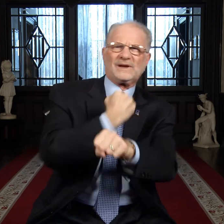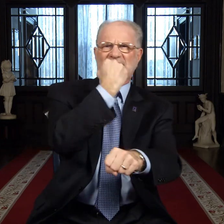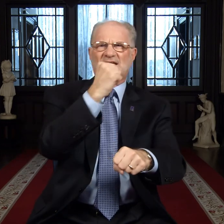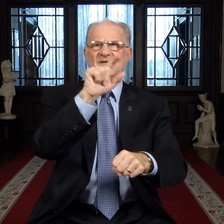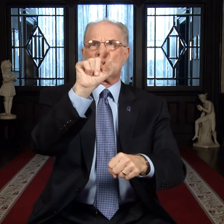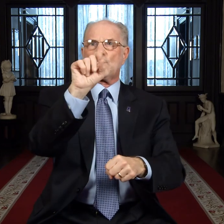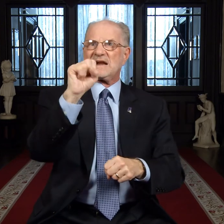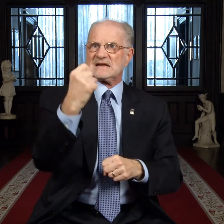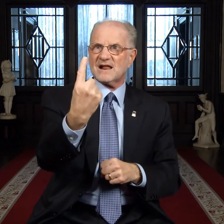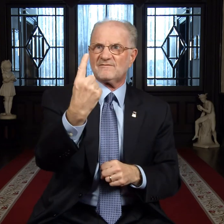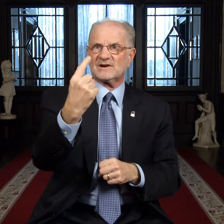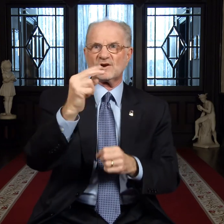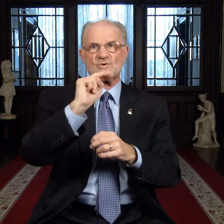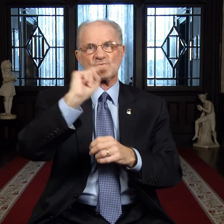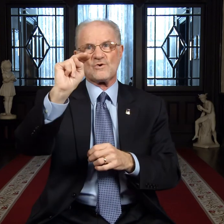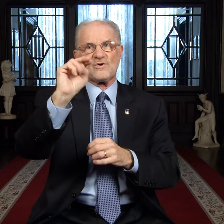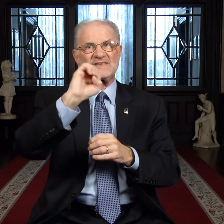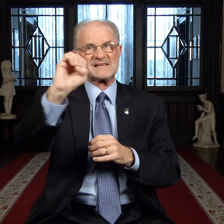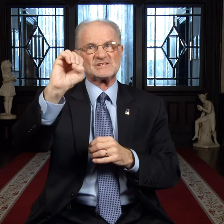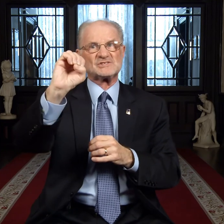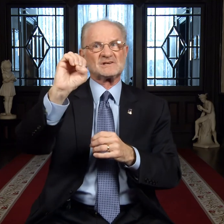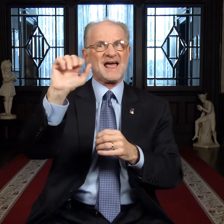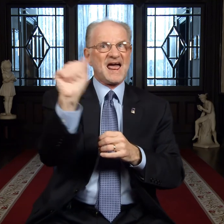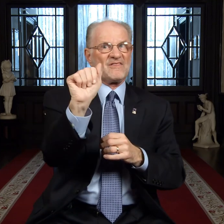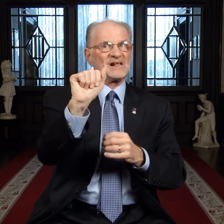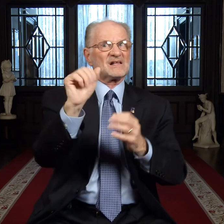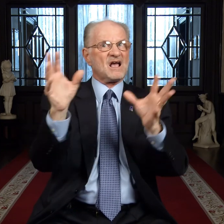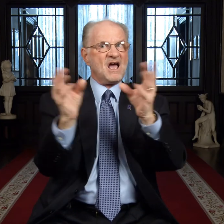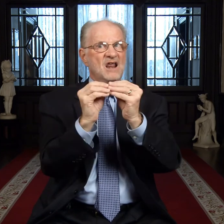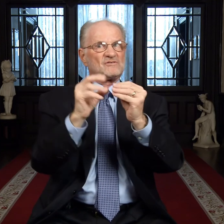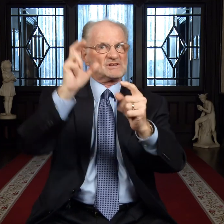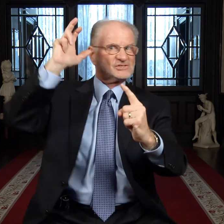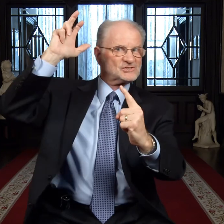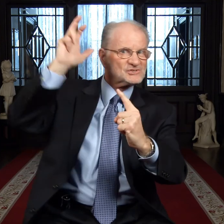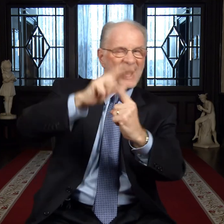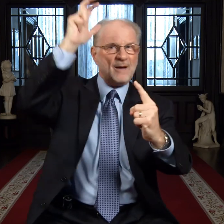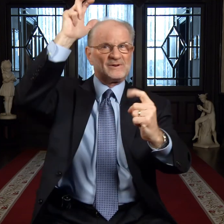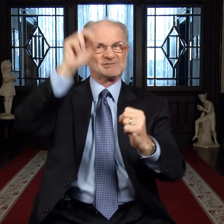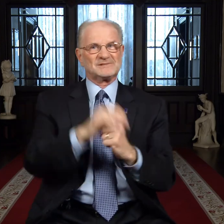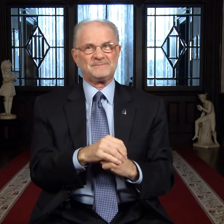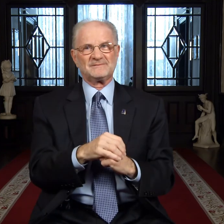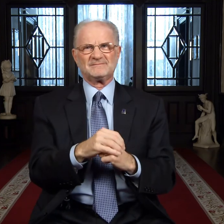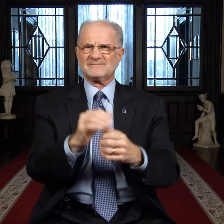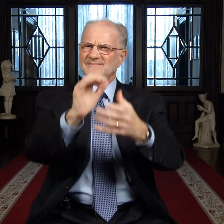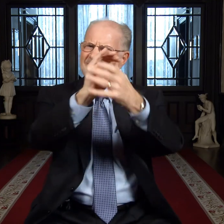the 2011 North Eastern Athletic Conference Championship.